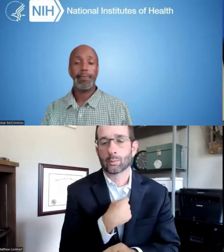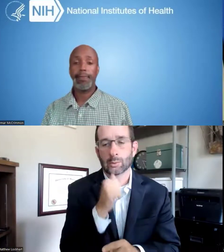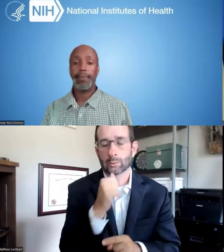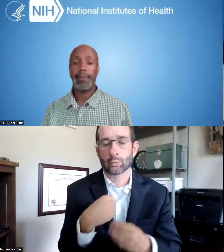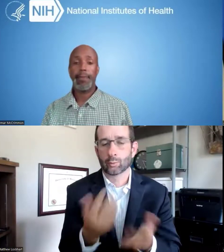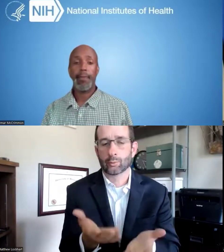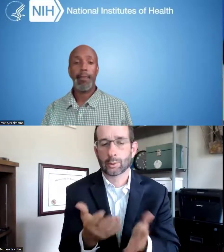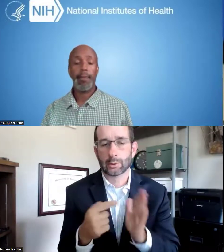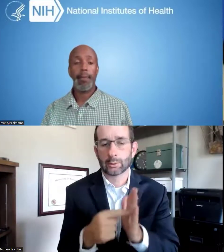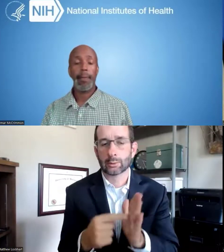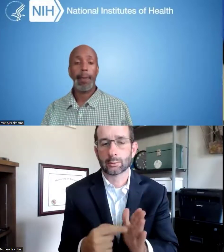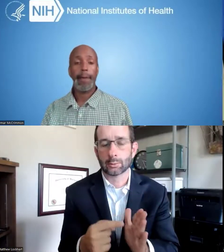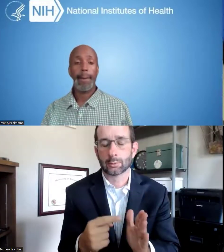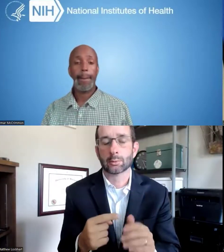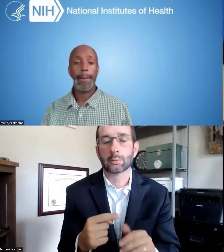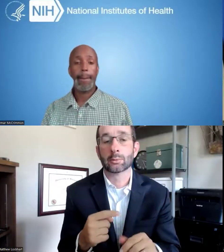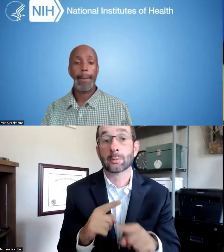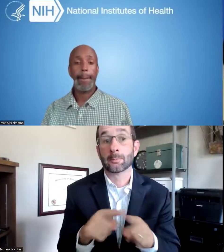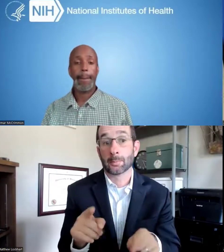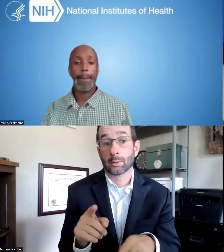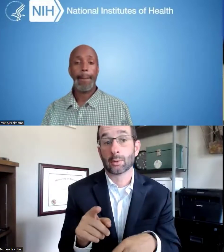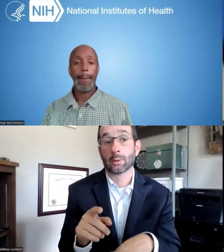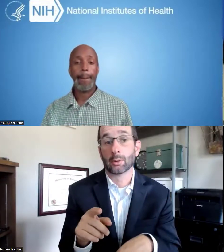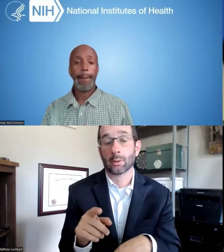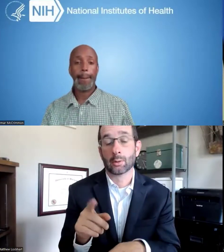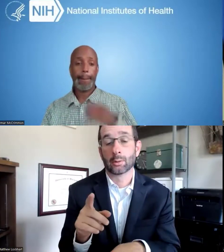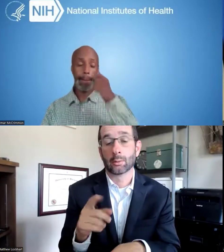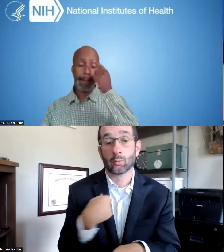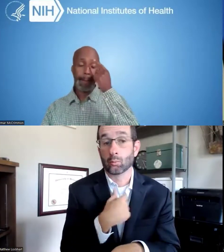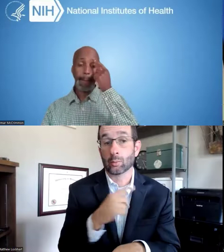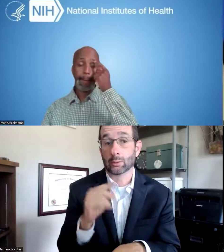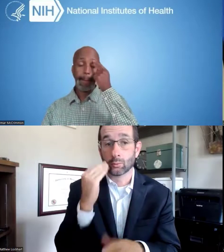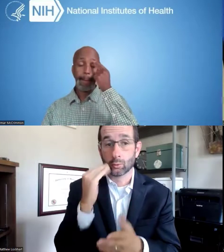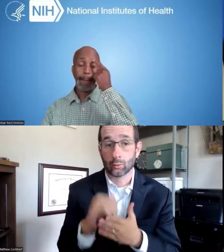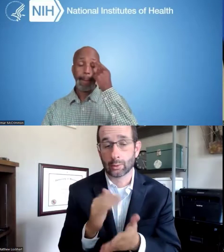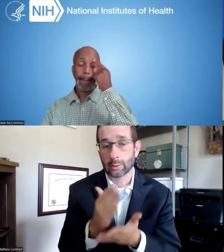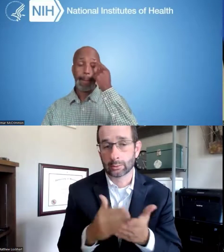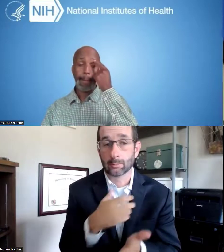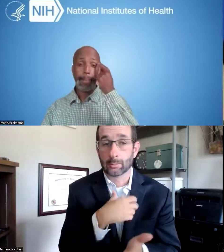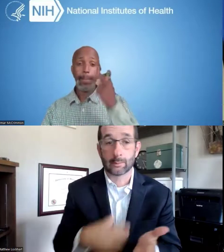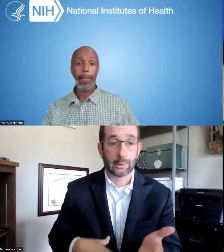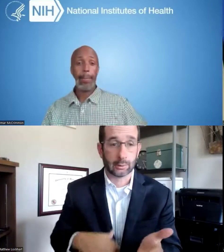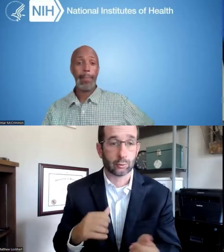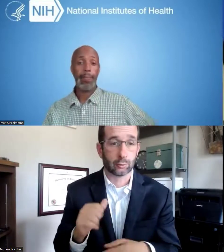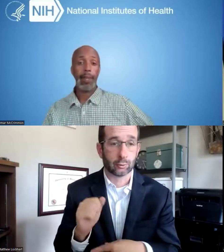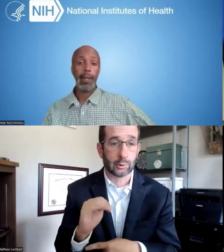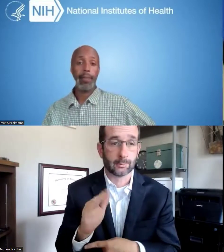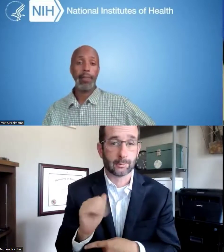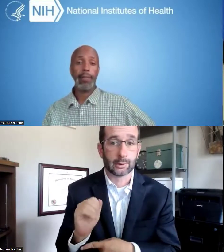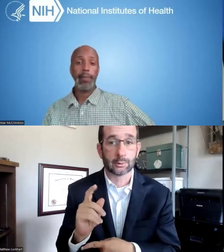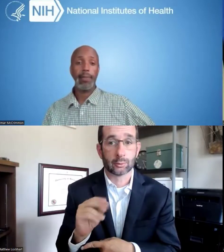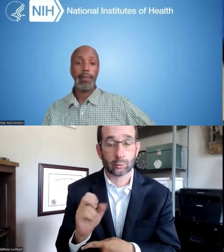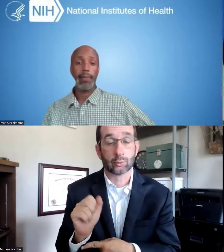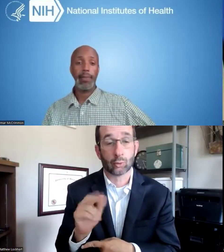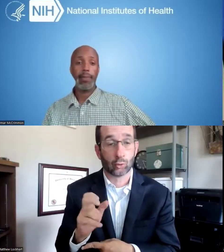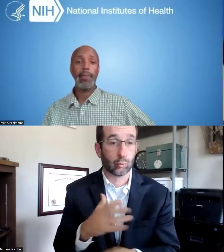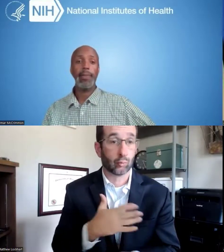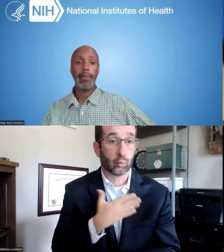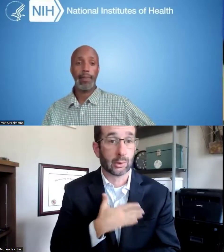Matthew Lockhart: That's a good question. So we don't provide any examples, but we do know that some Ambassadors